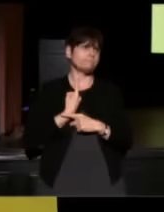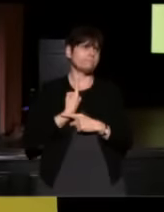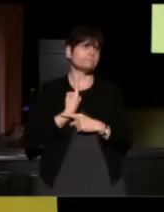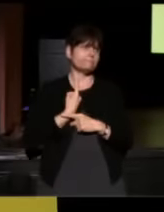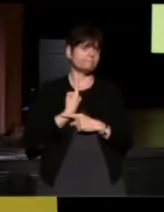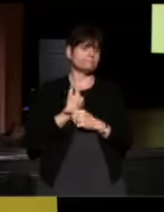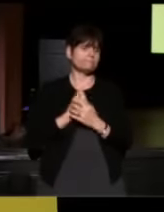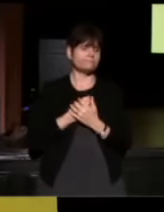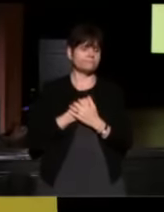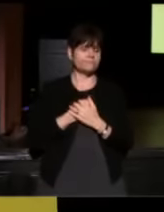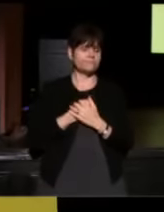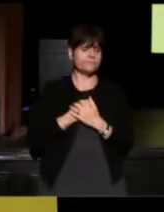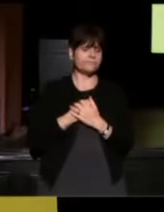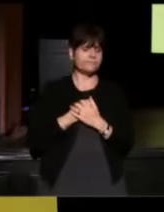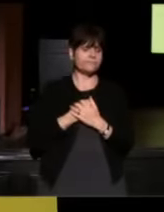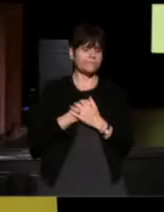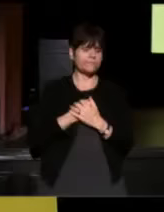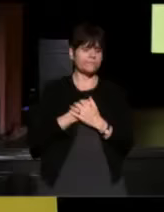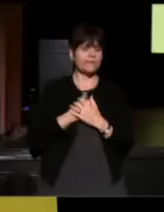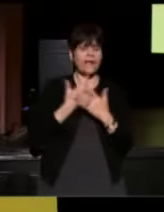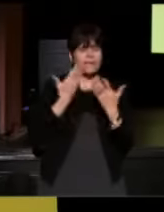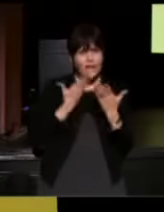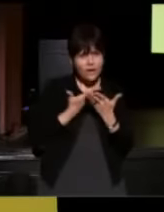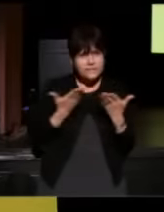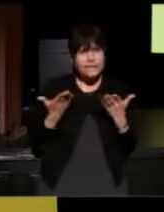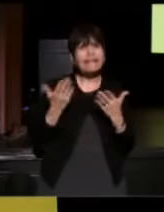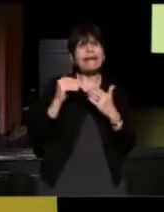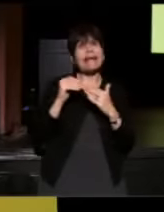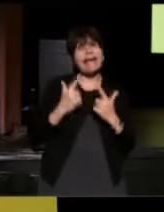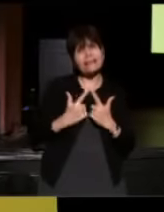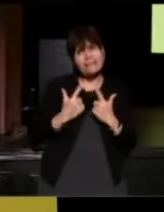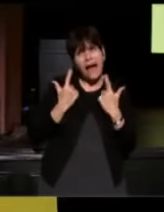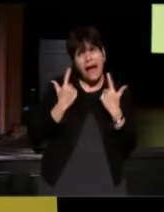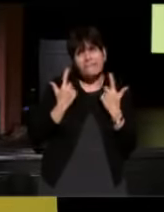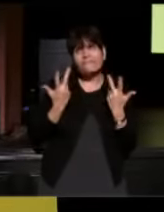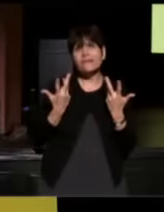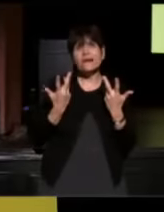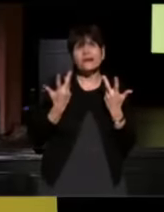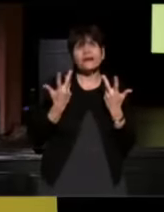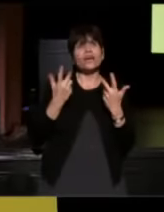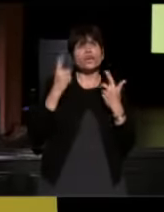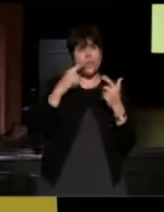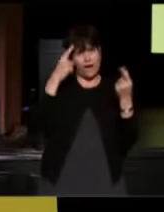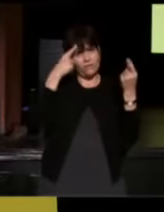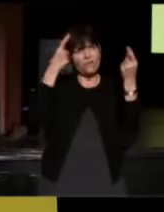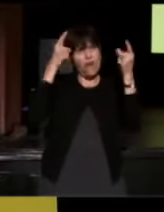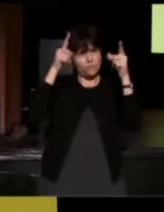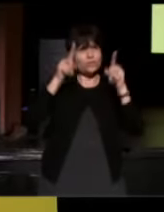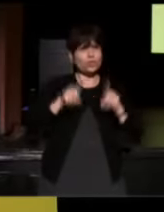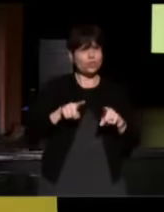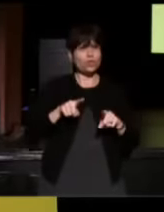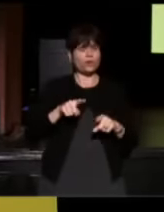(Danny) There's this thing in life where you have to come to terms with dying, well,I haven't come to terms